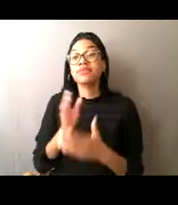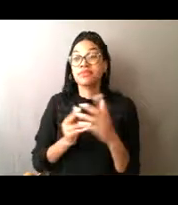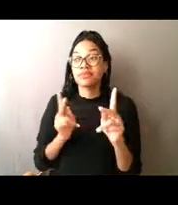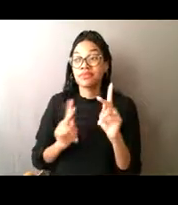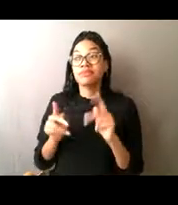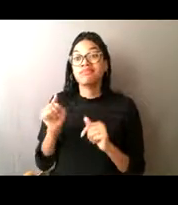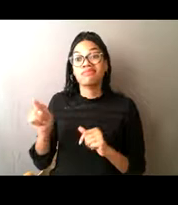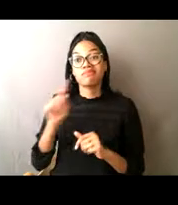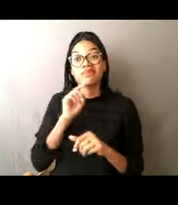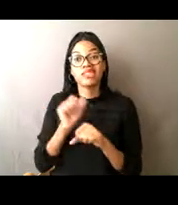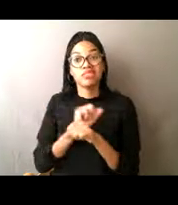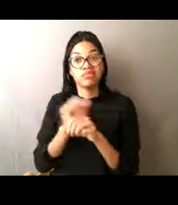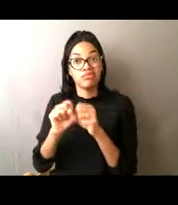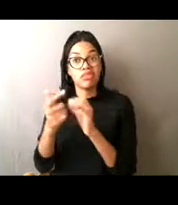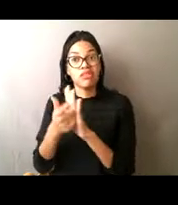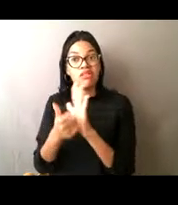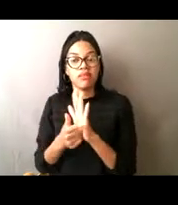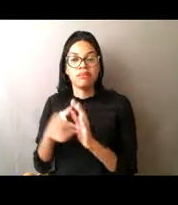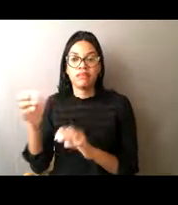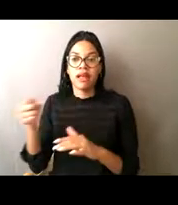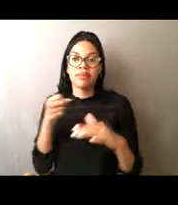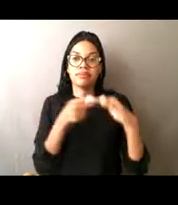and these guys were lucky, so they didn't have to do that.